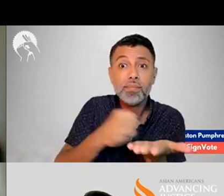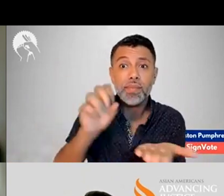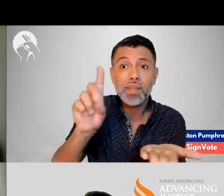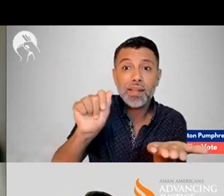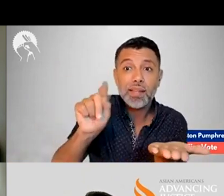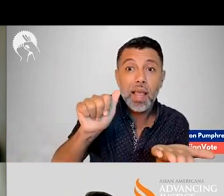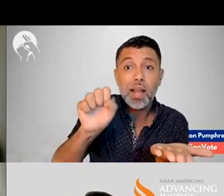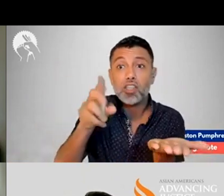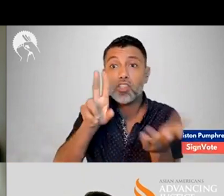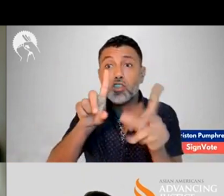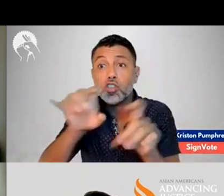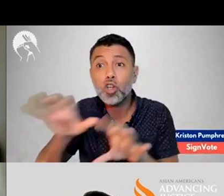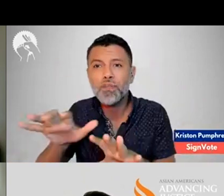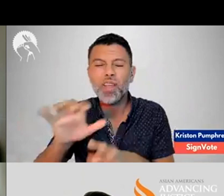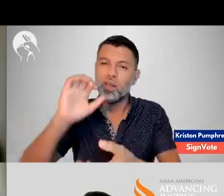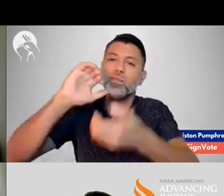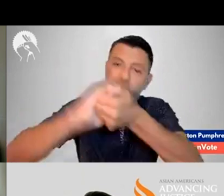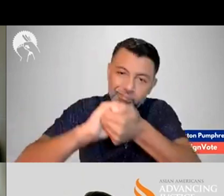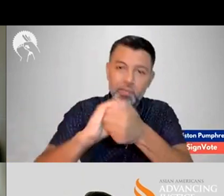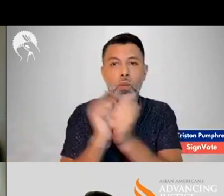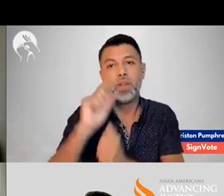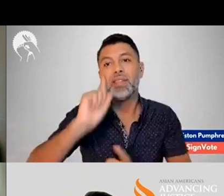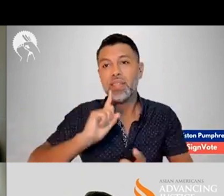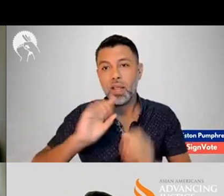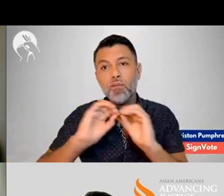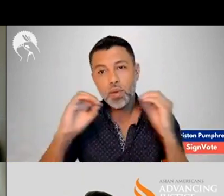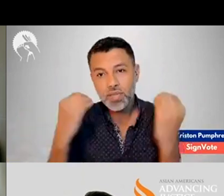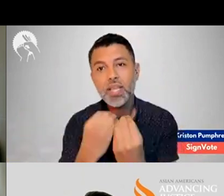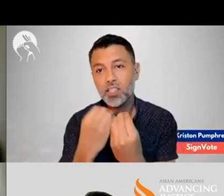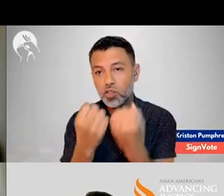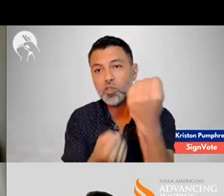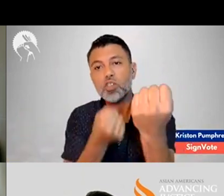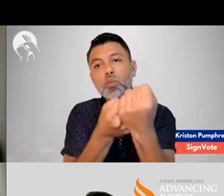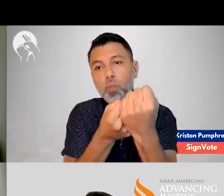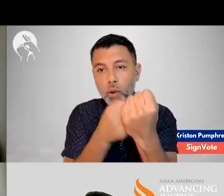voting community. And we need to have the equivalent with the Deaf Community.